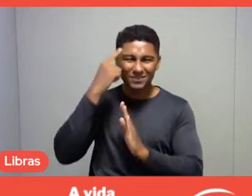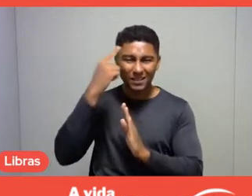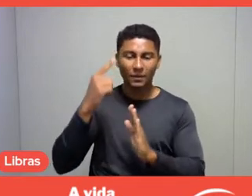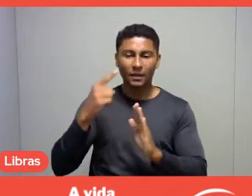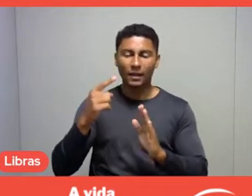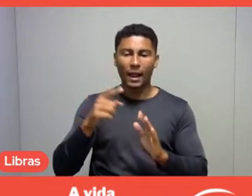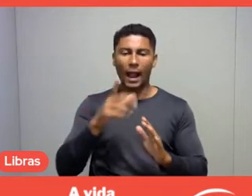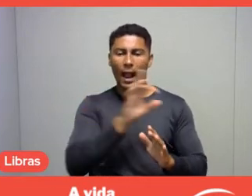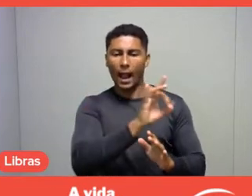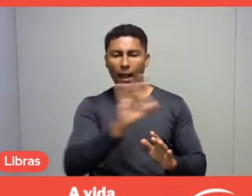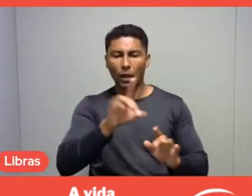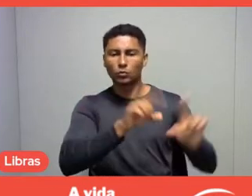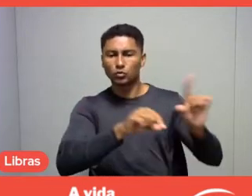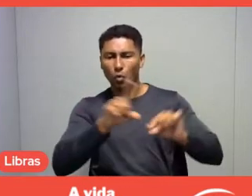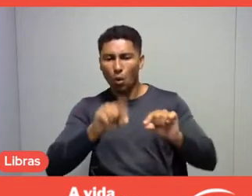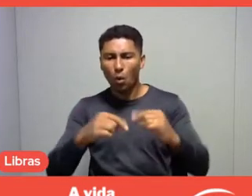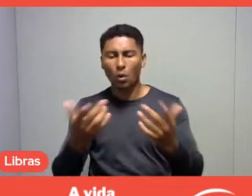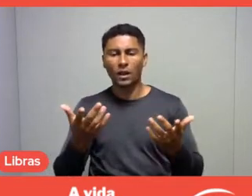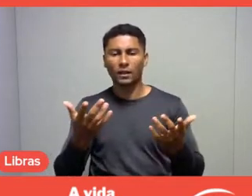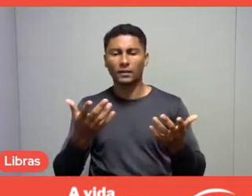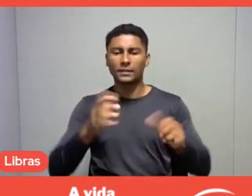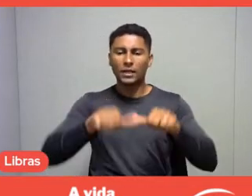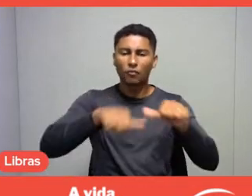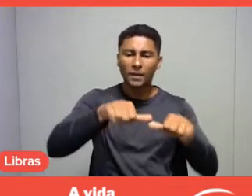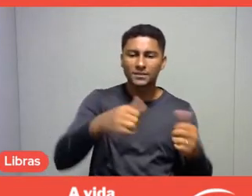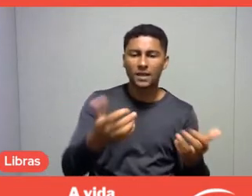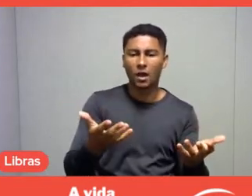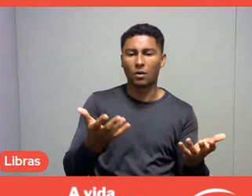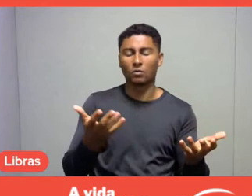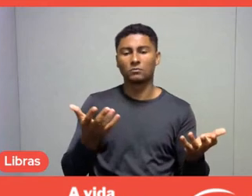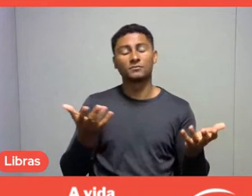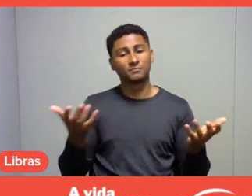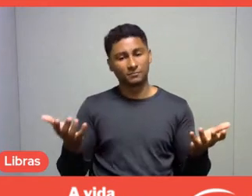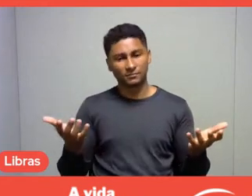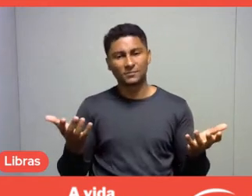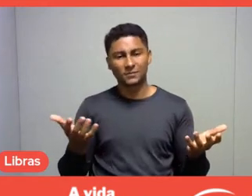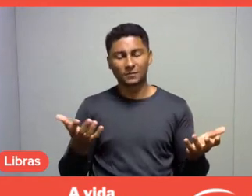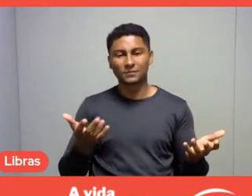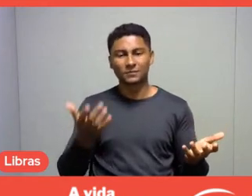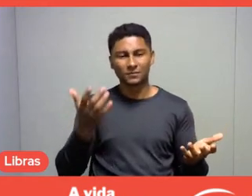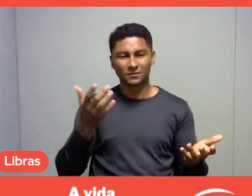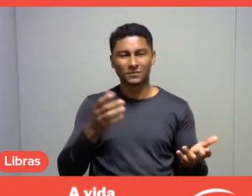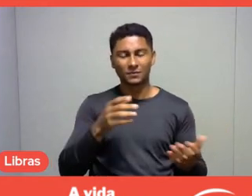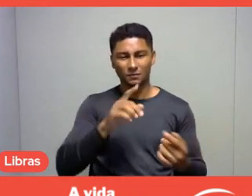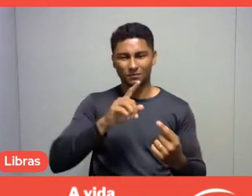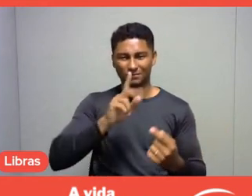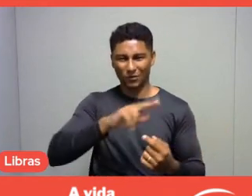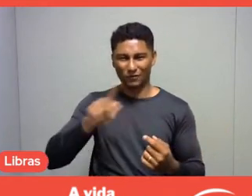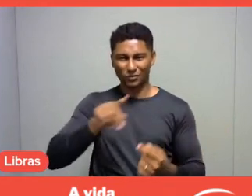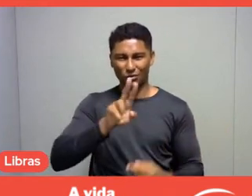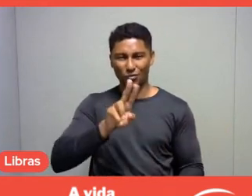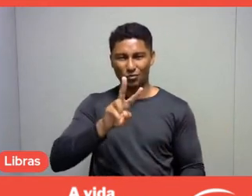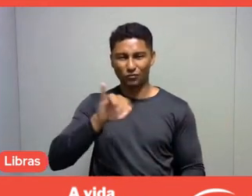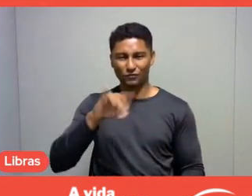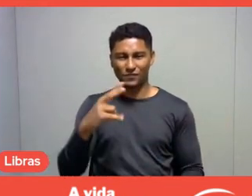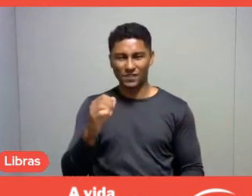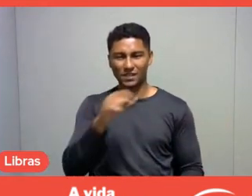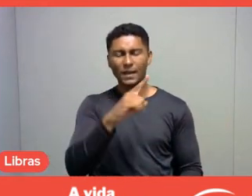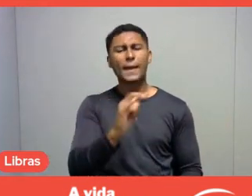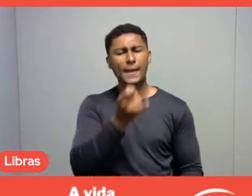At what point are we right now? I think that professor Uvinha gave very significant examples